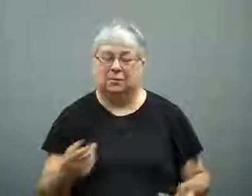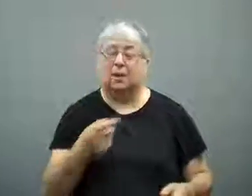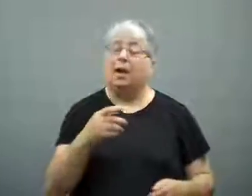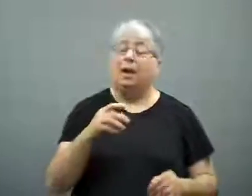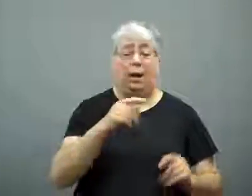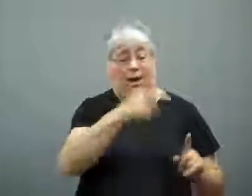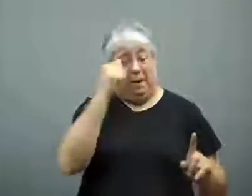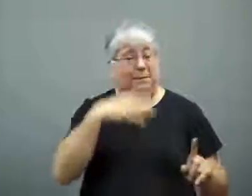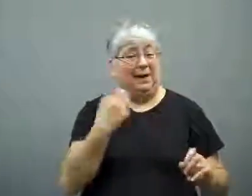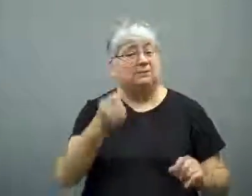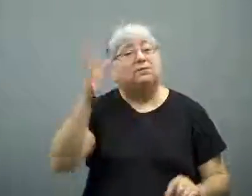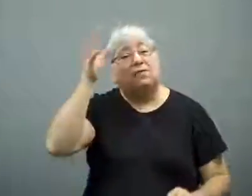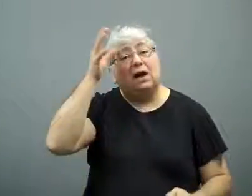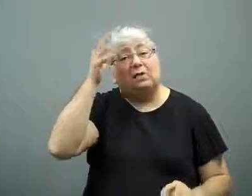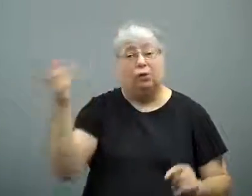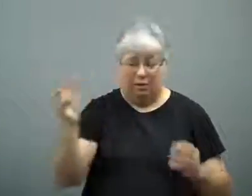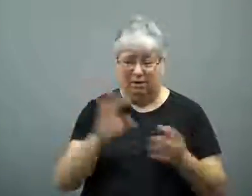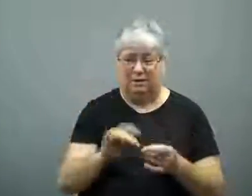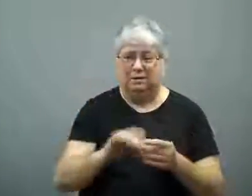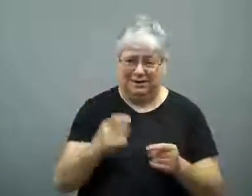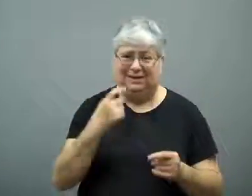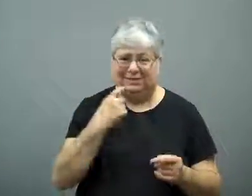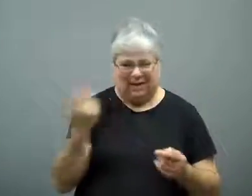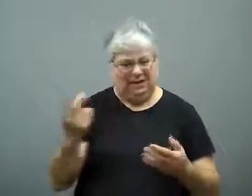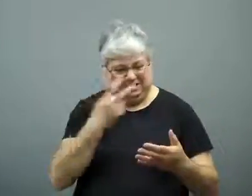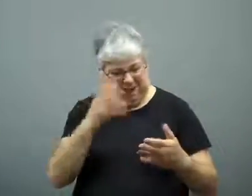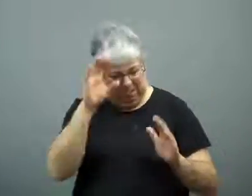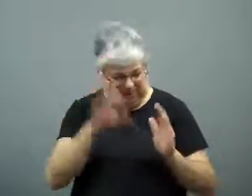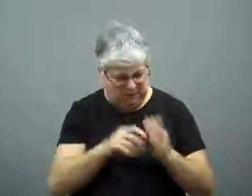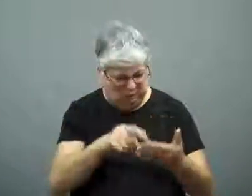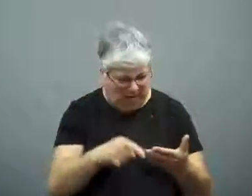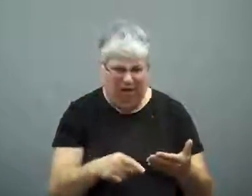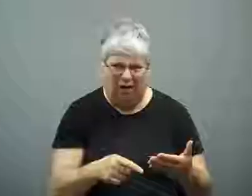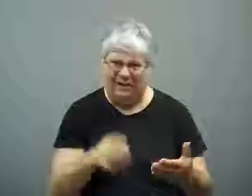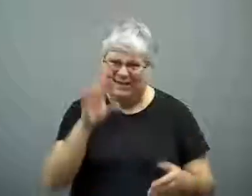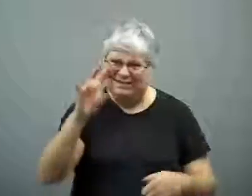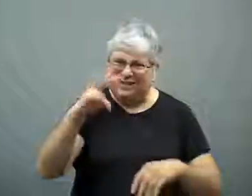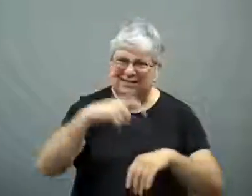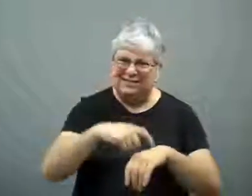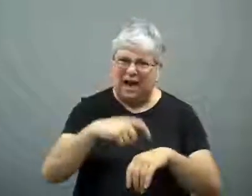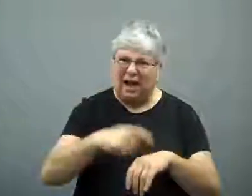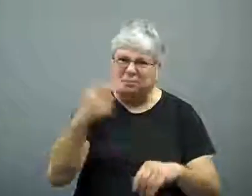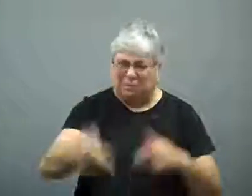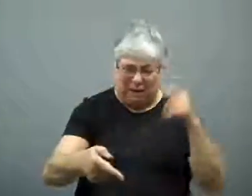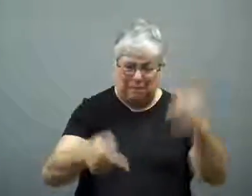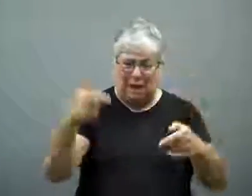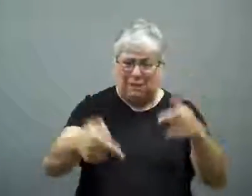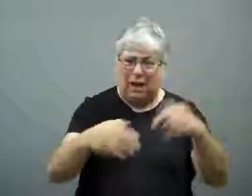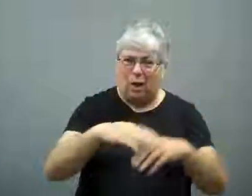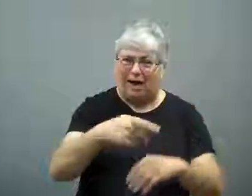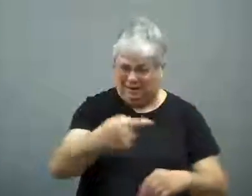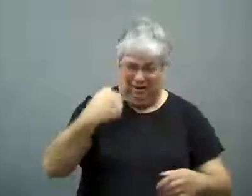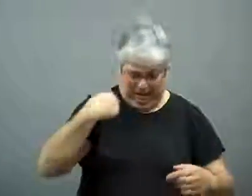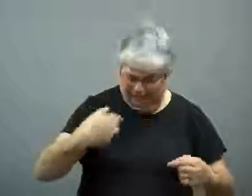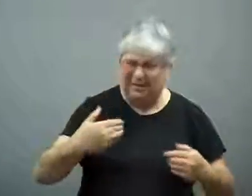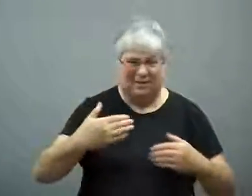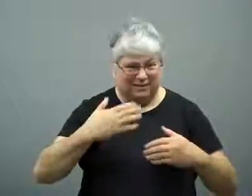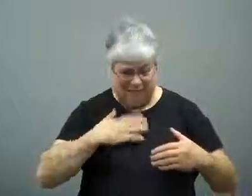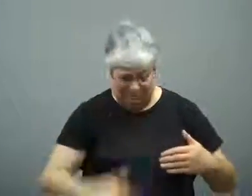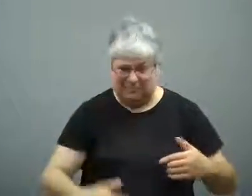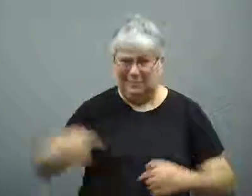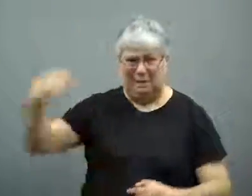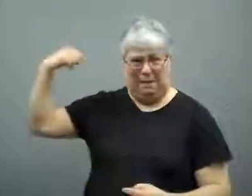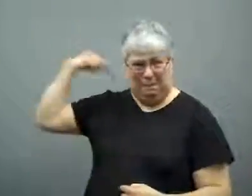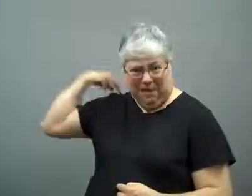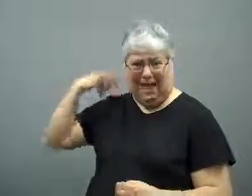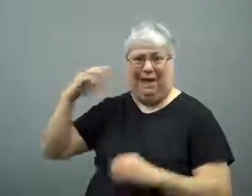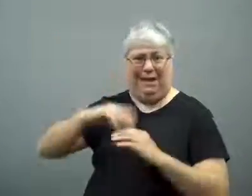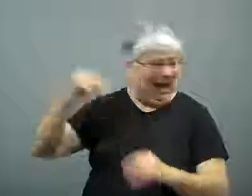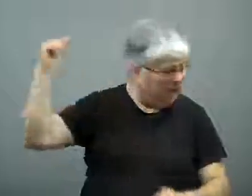His father said he was shown pictures of his son. He was shot 7 times.